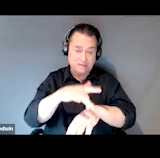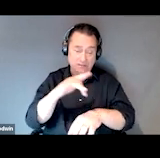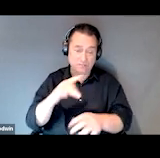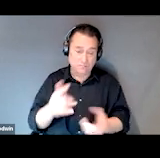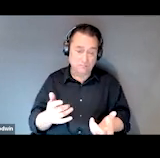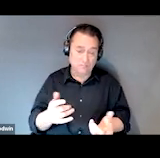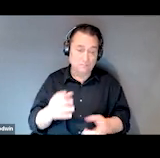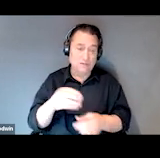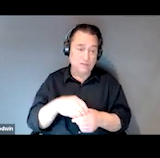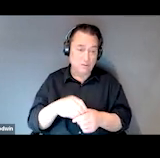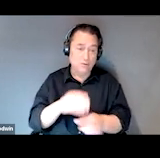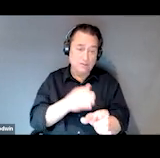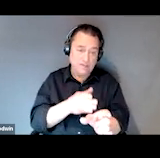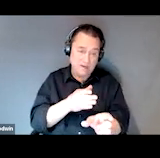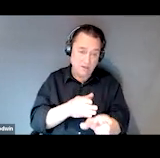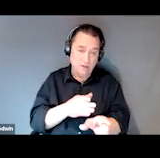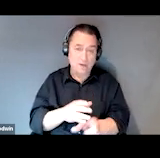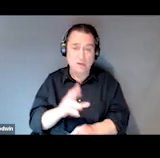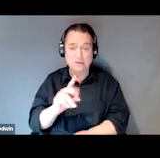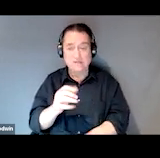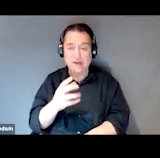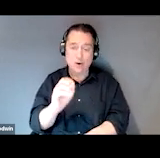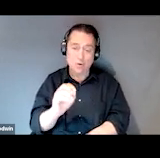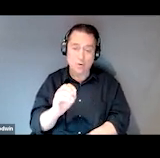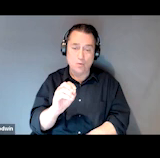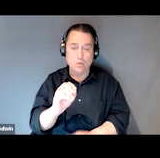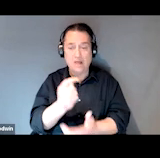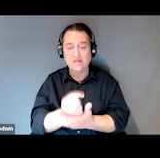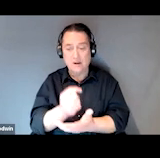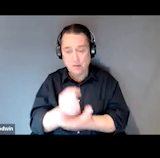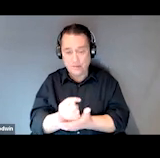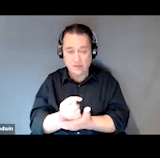including psychiatry, psychotherapy, and then we also have a pharmacy